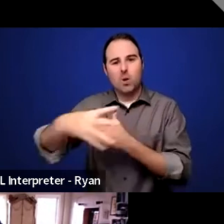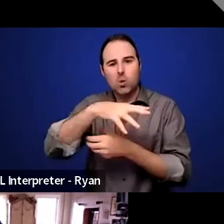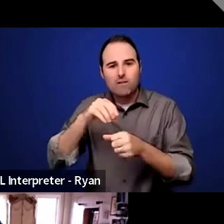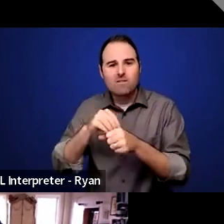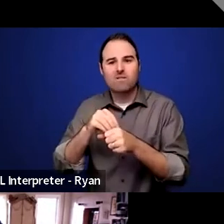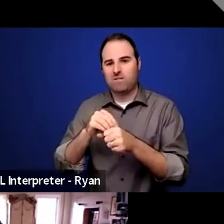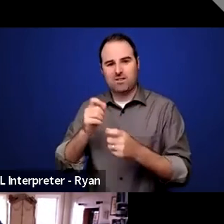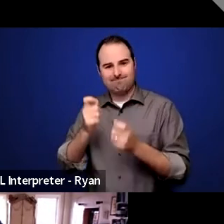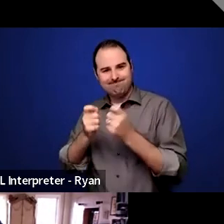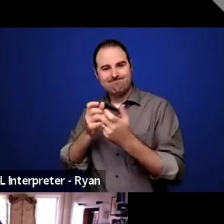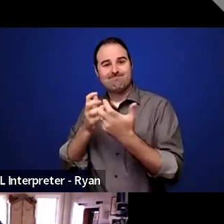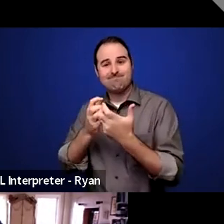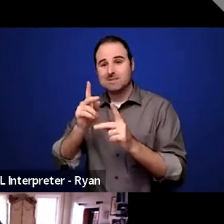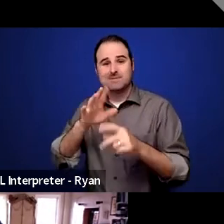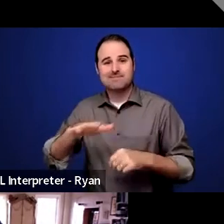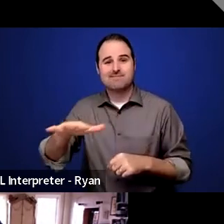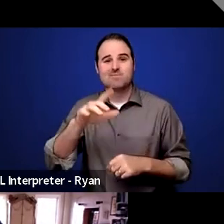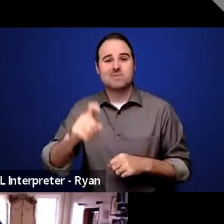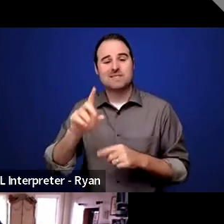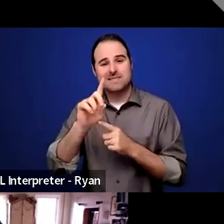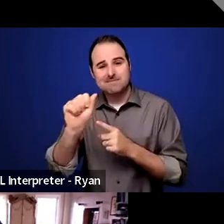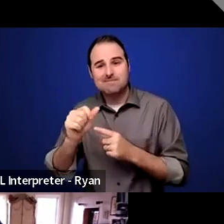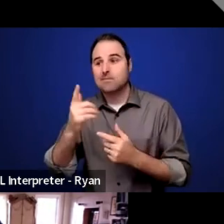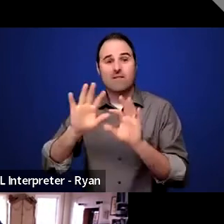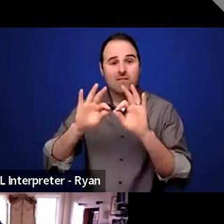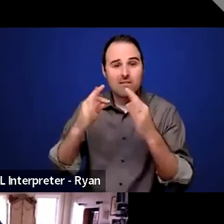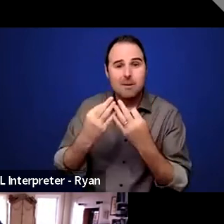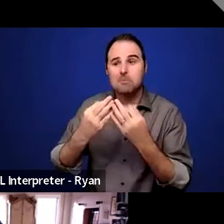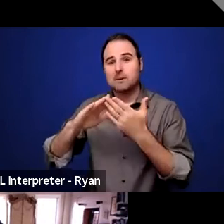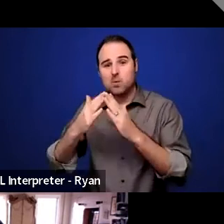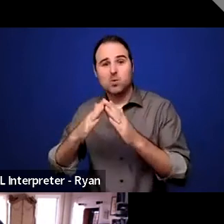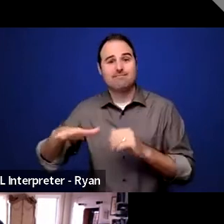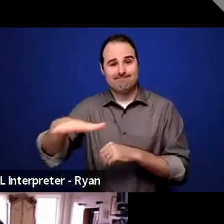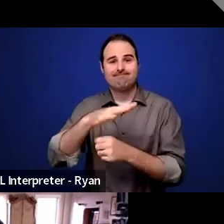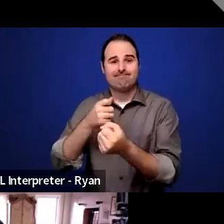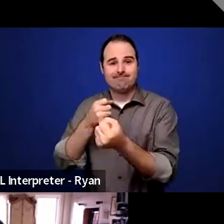their families, and the communities AIR serves. Our employee resource groups are supported